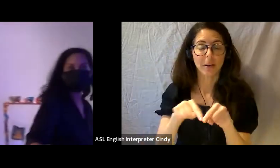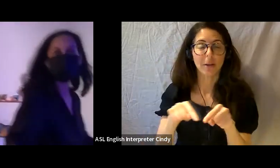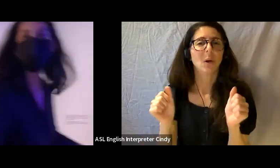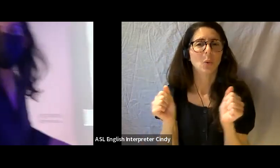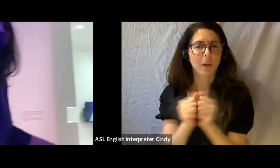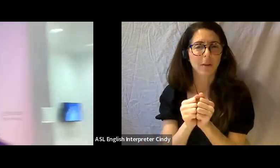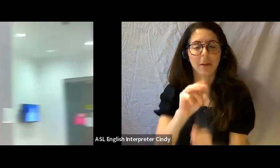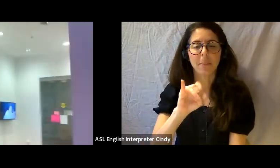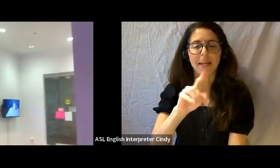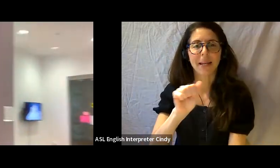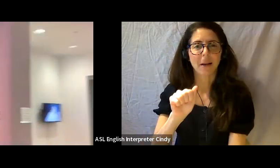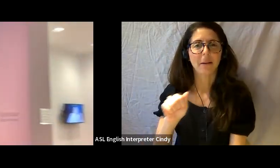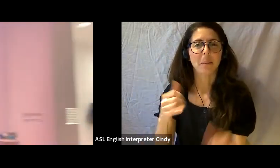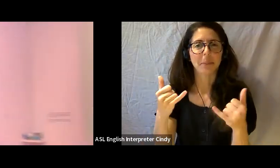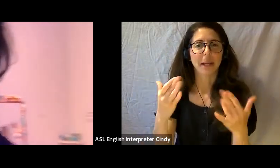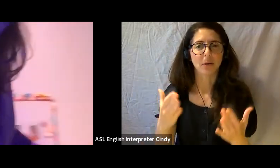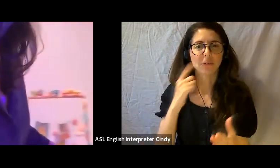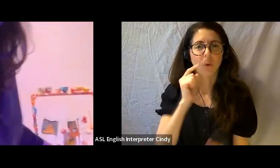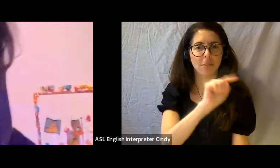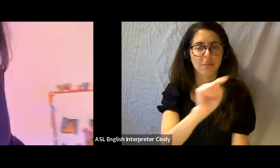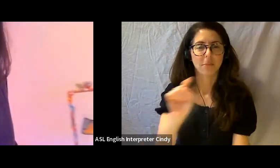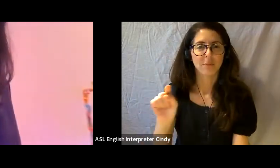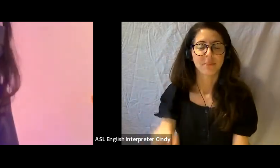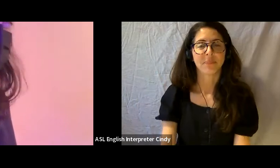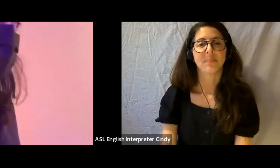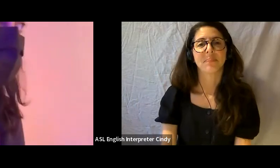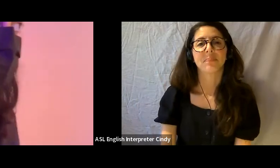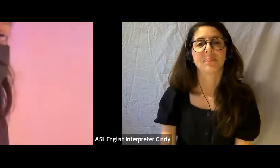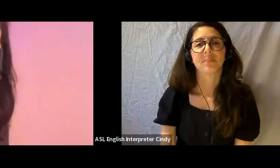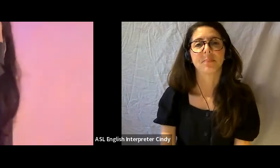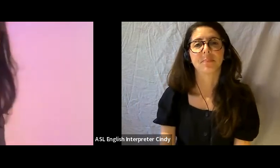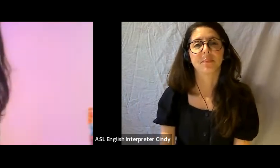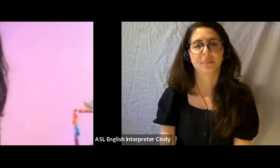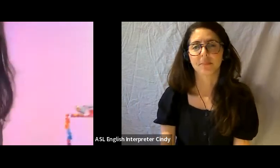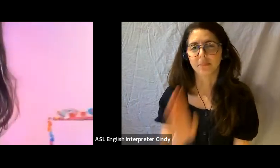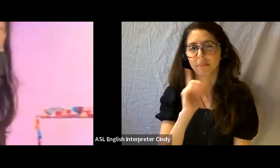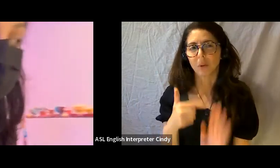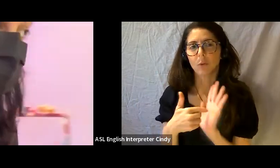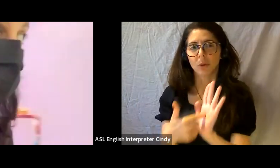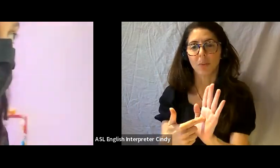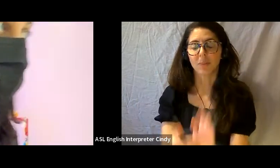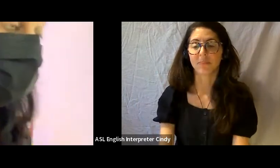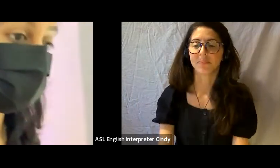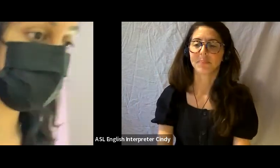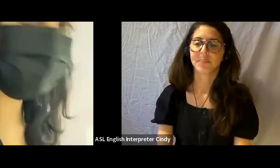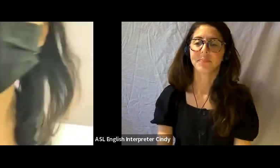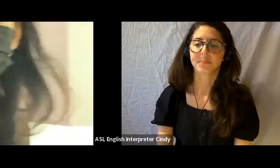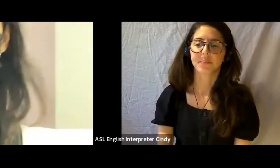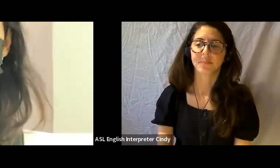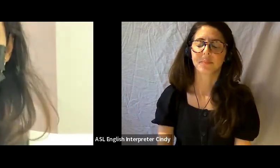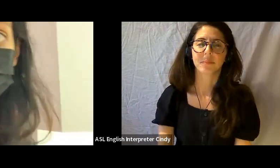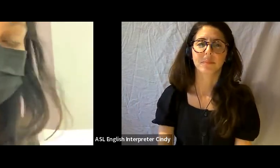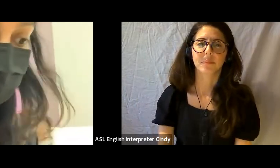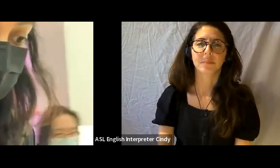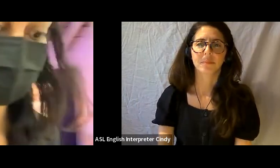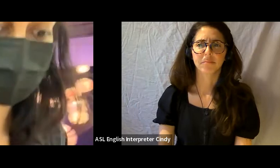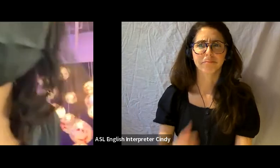H: we’re going to sort of go towards it, hopefully no one has motion sickness, sorry about that.